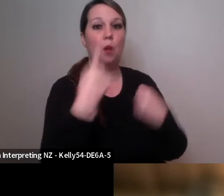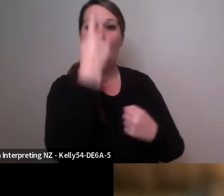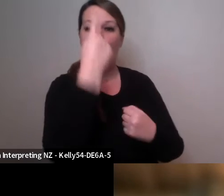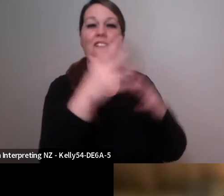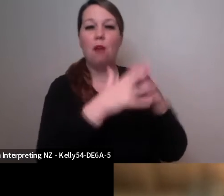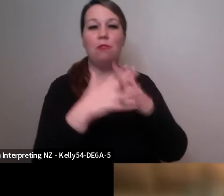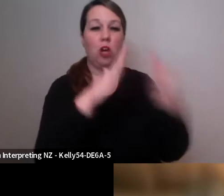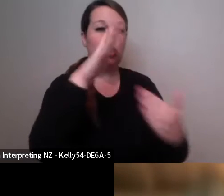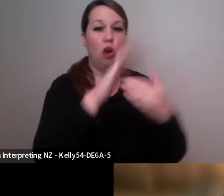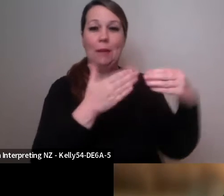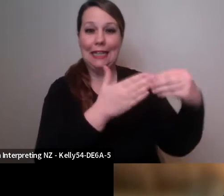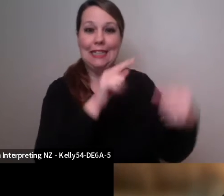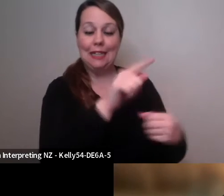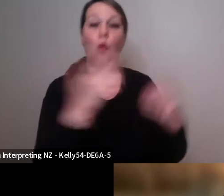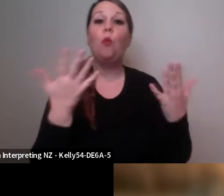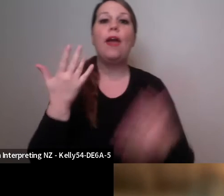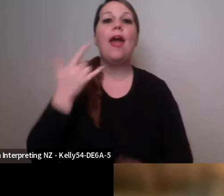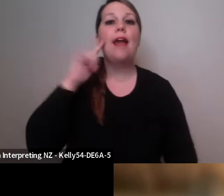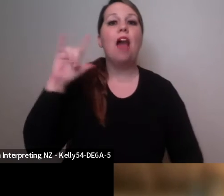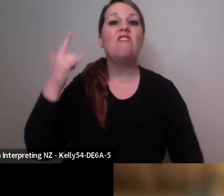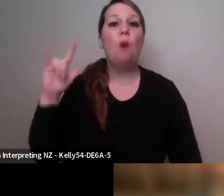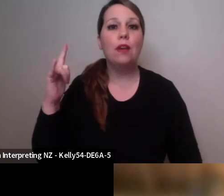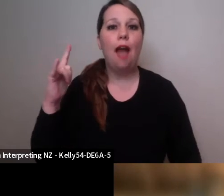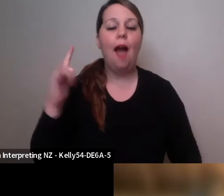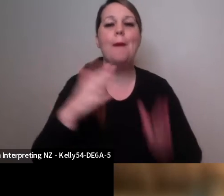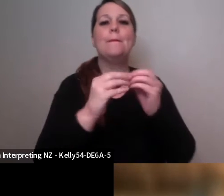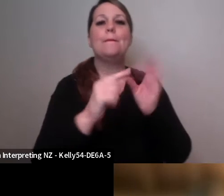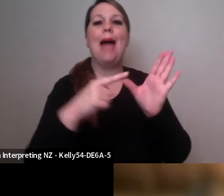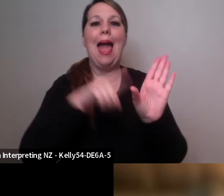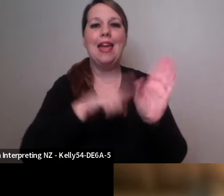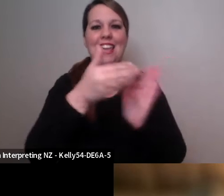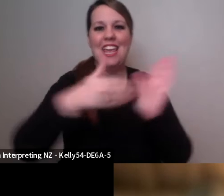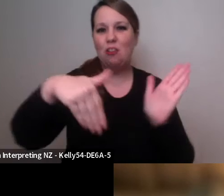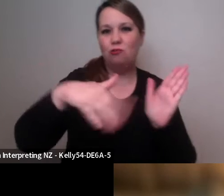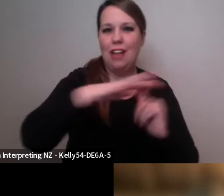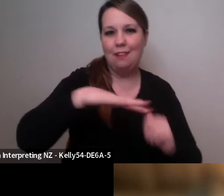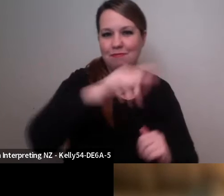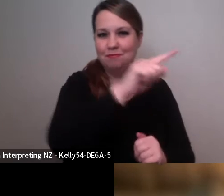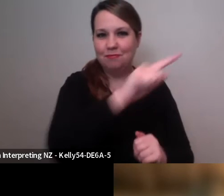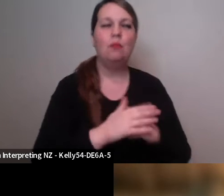based in Oakland in California in the Bay Area. And that was a wonderful learning and growing